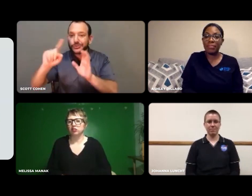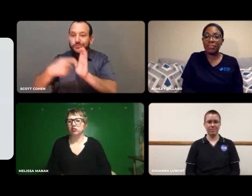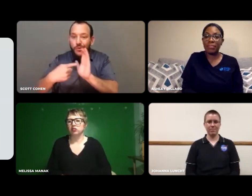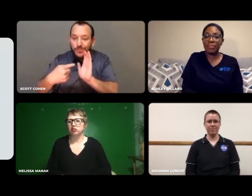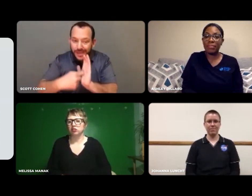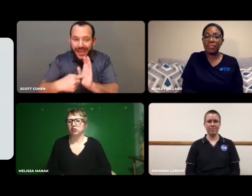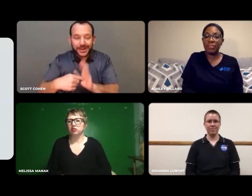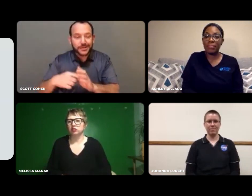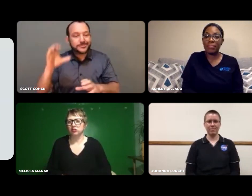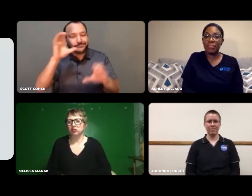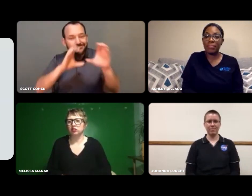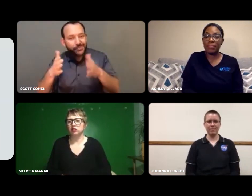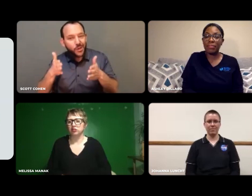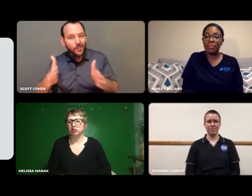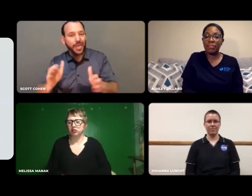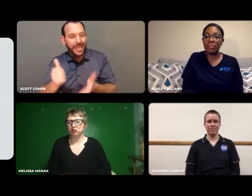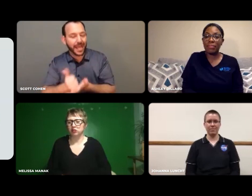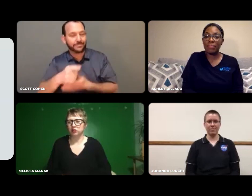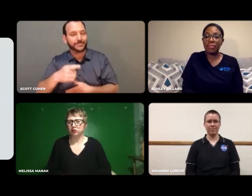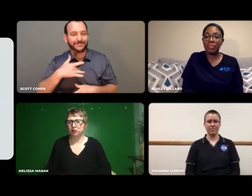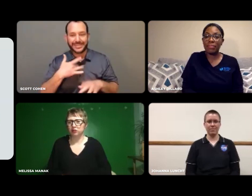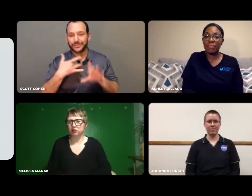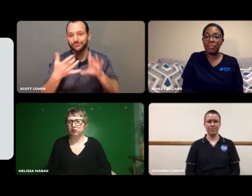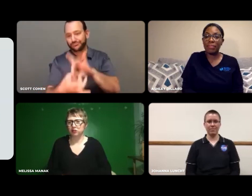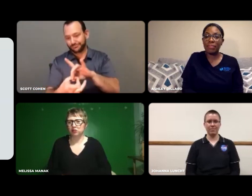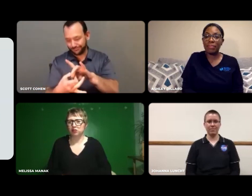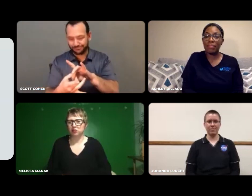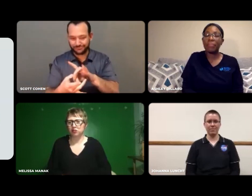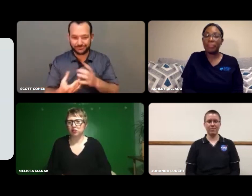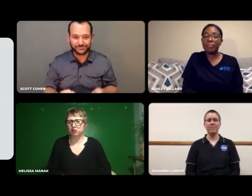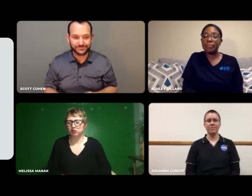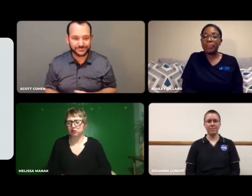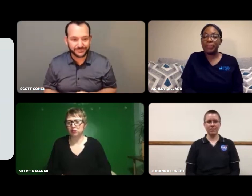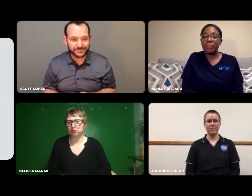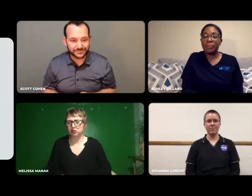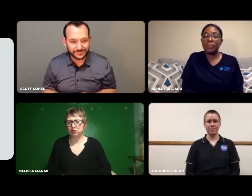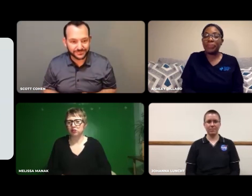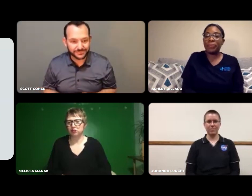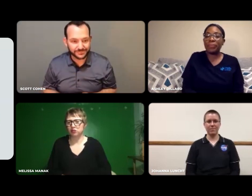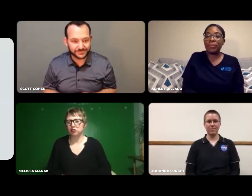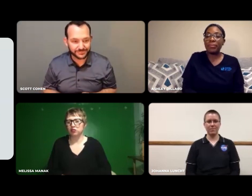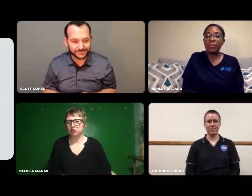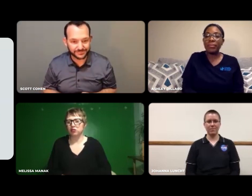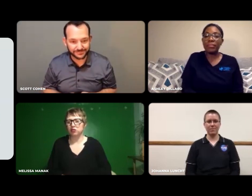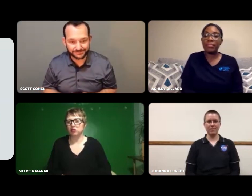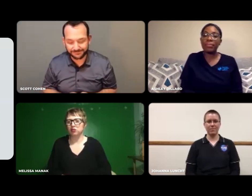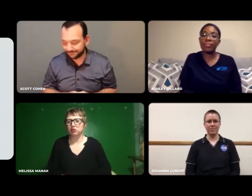by finding ways to connect to the students, the topic, etc.